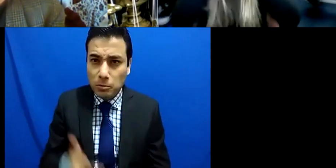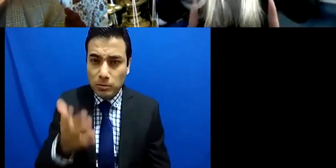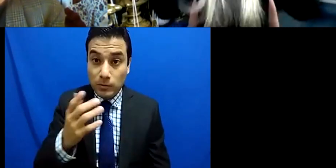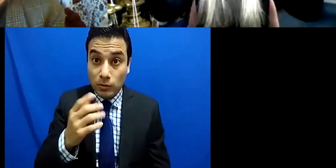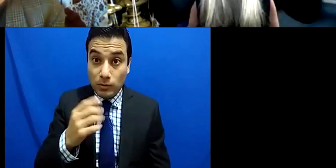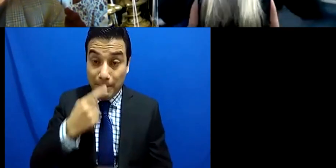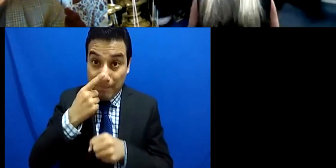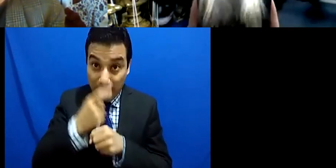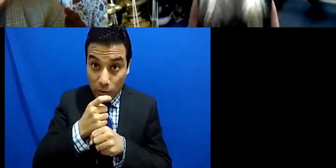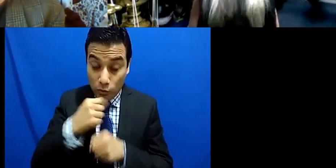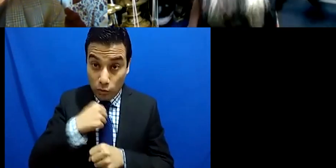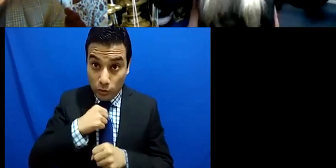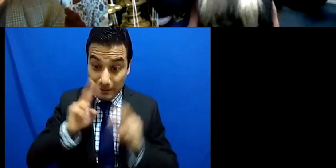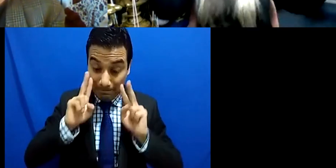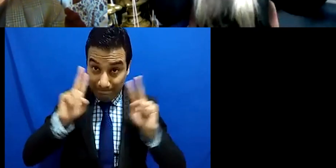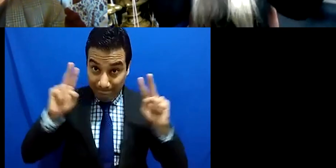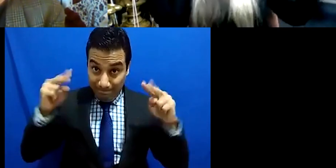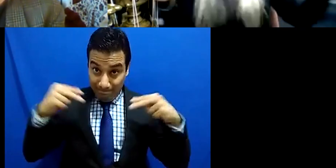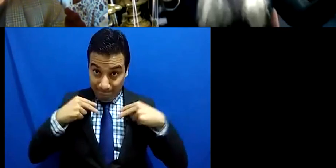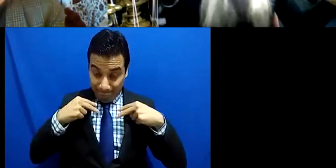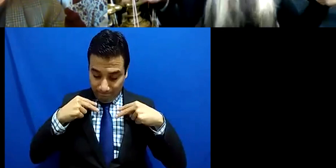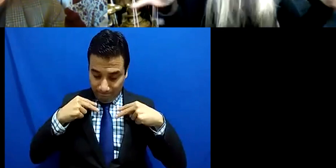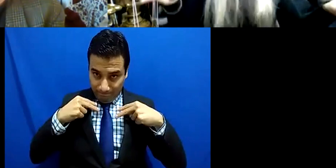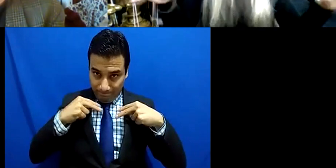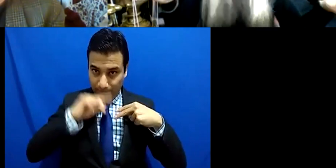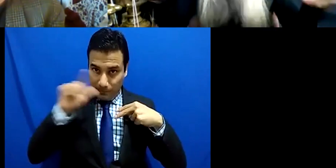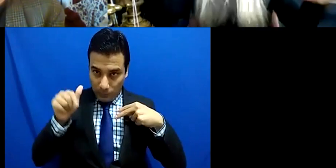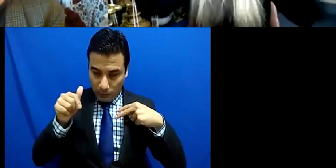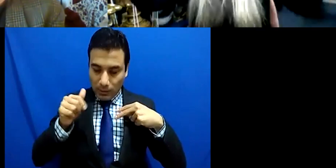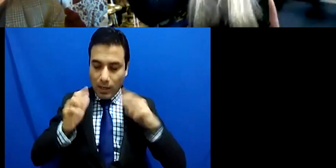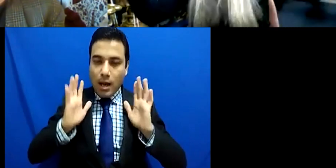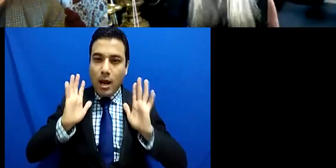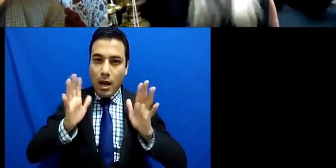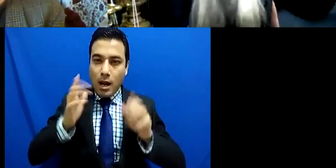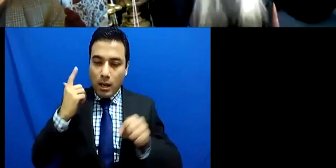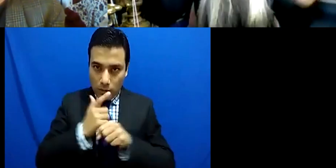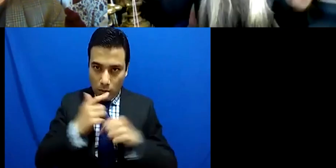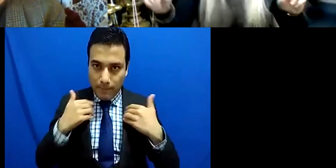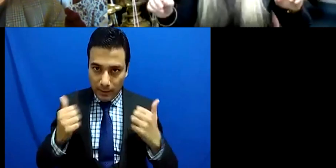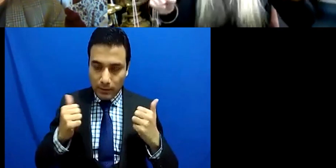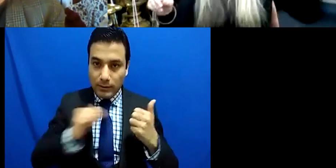giving that and then being able to zoom out to see so how is that you know related or impacted